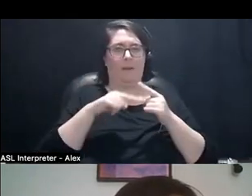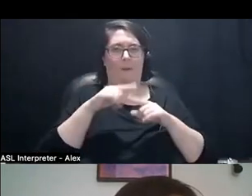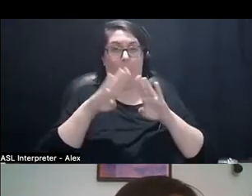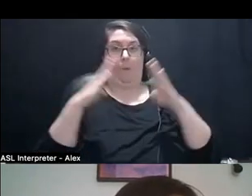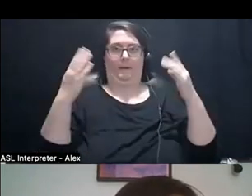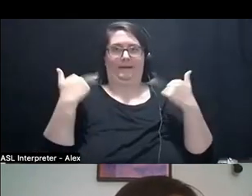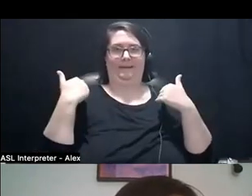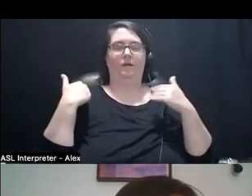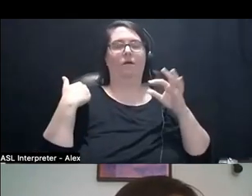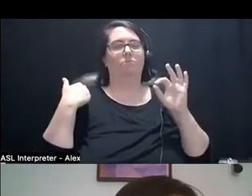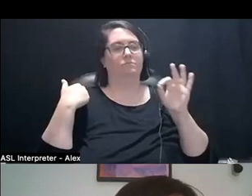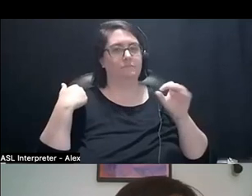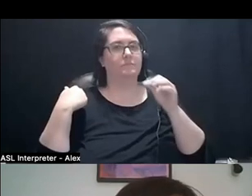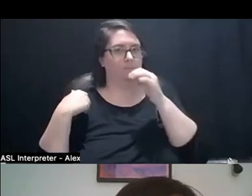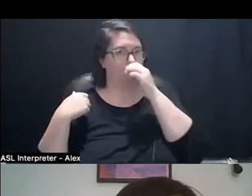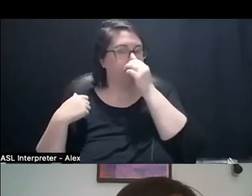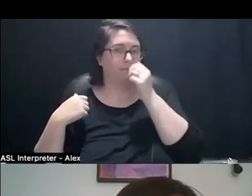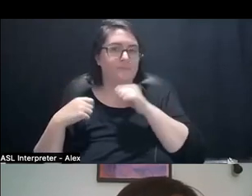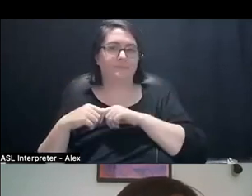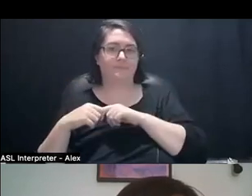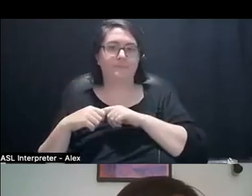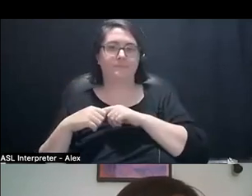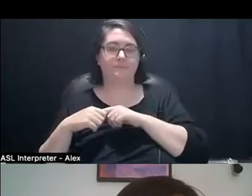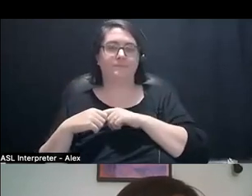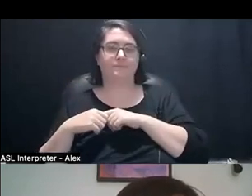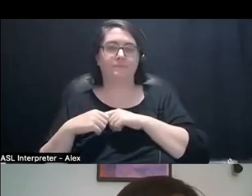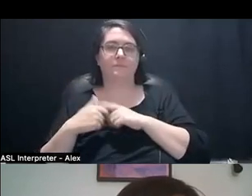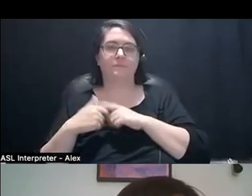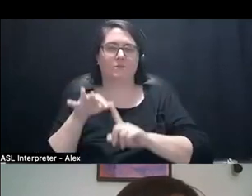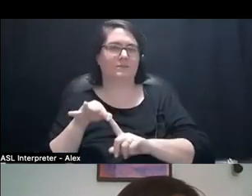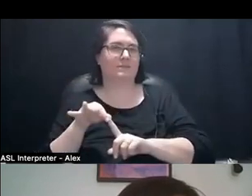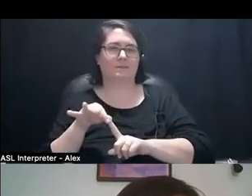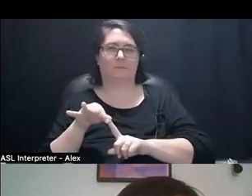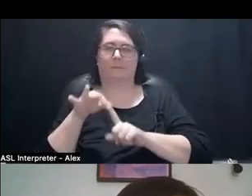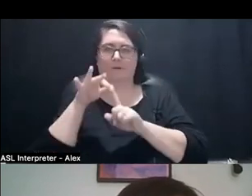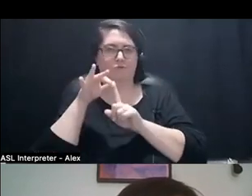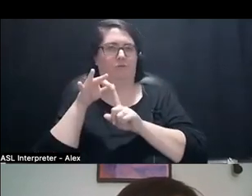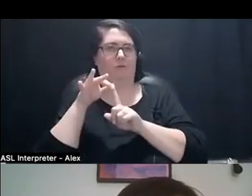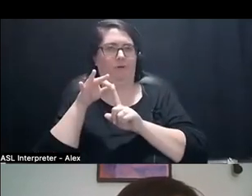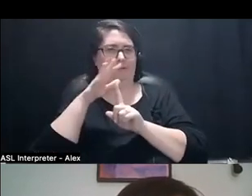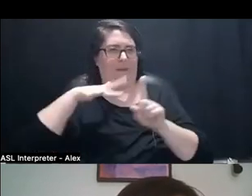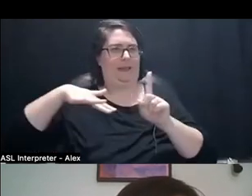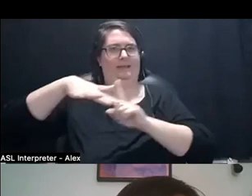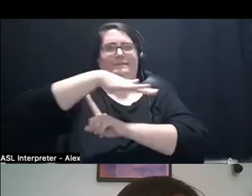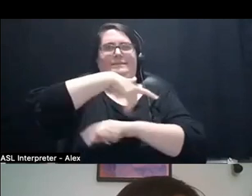that was just a really special space and time for me.